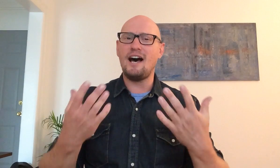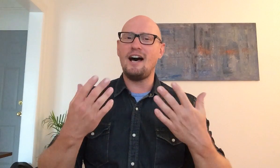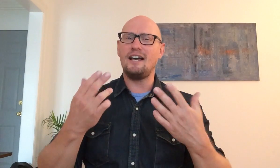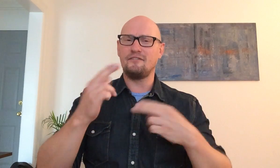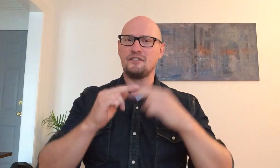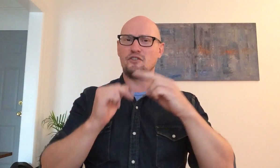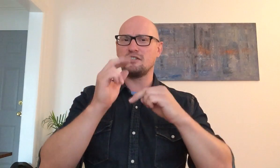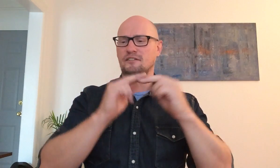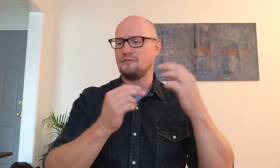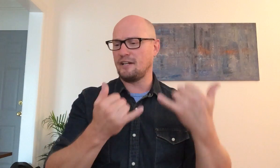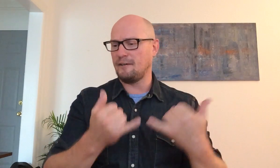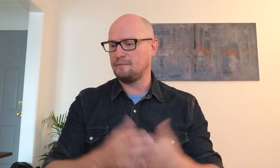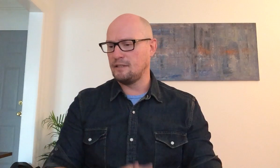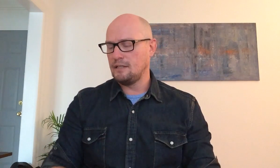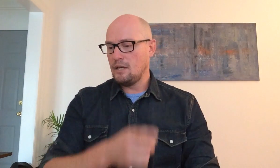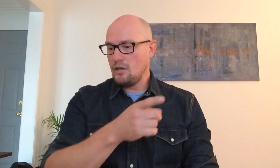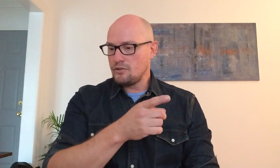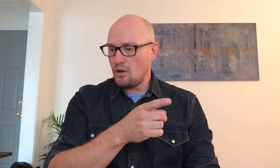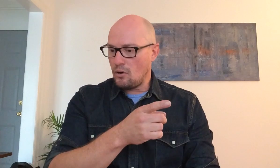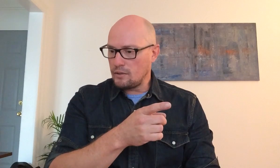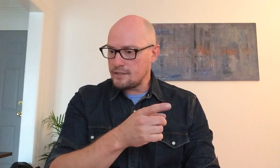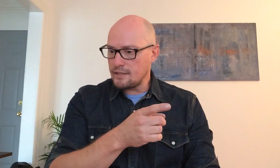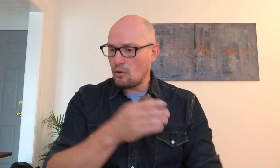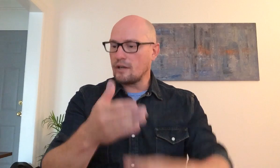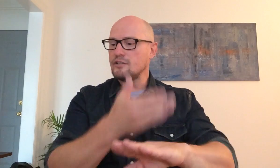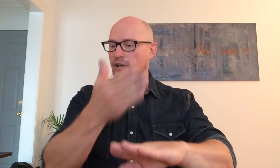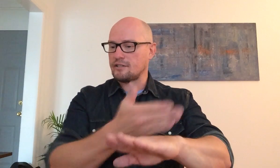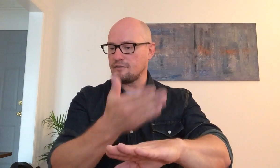of construction right now so let's see or construction